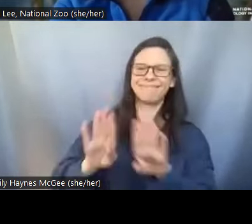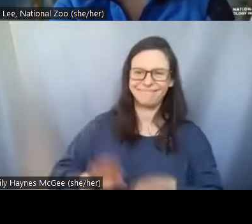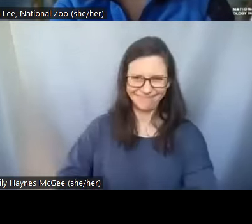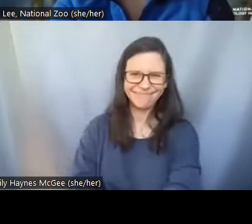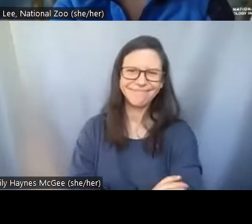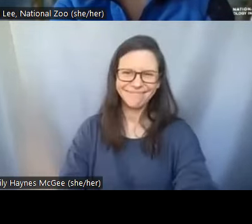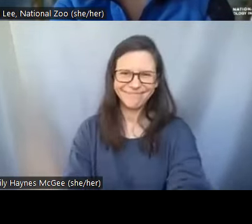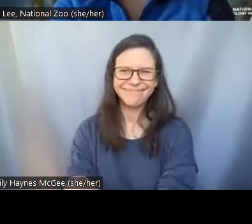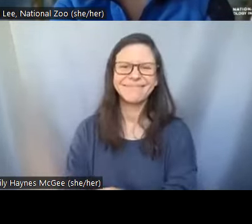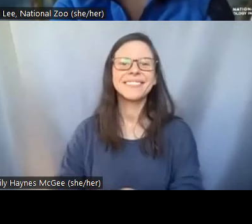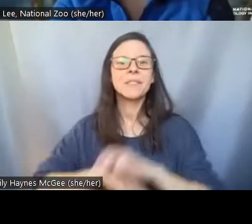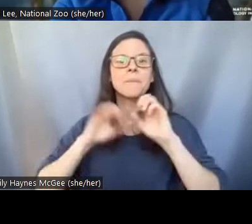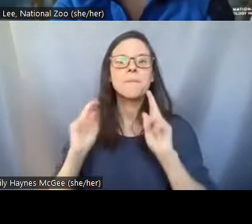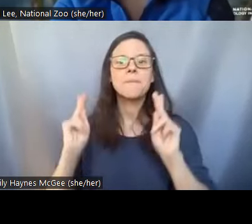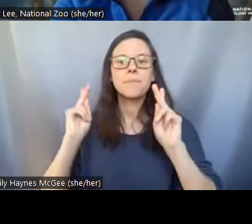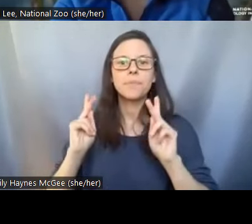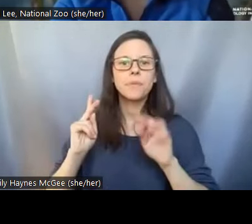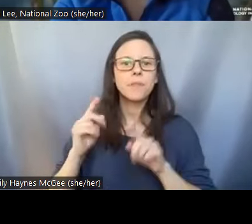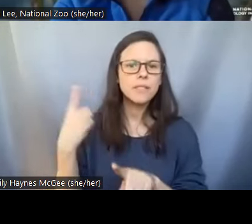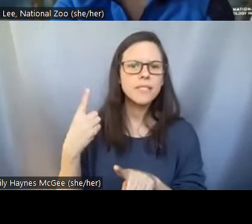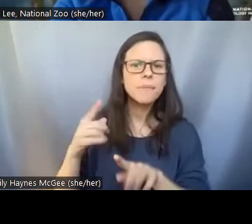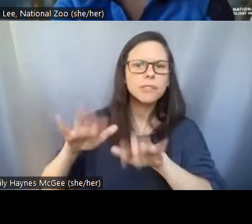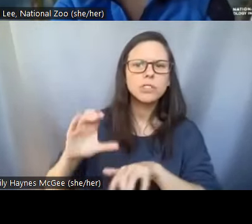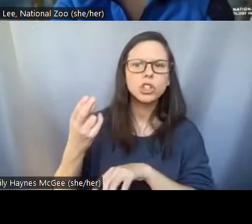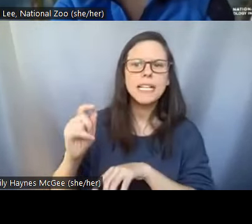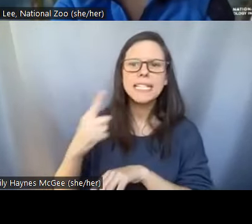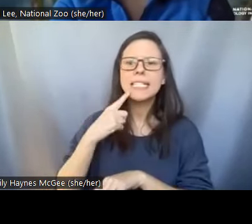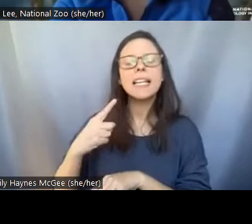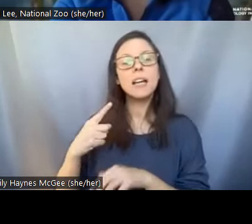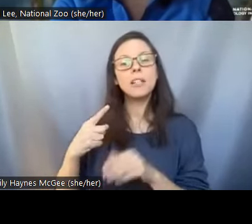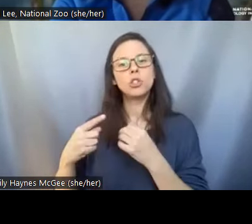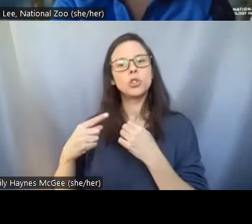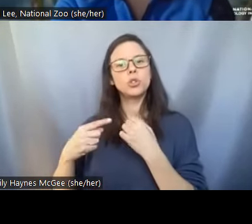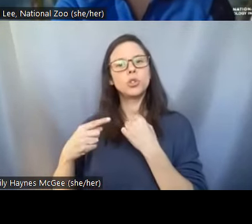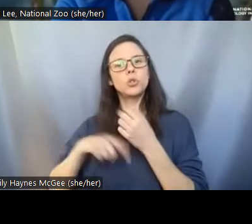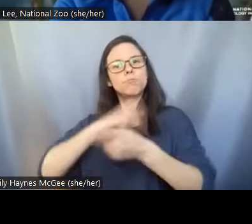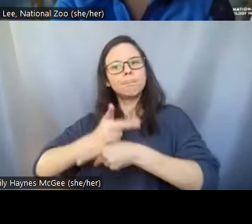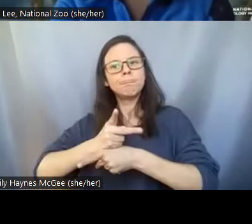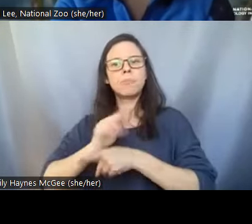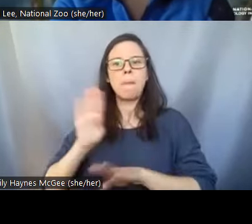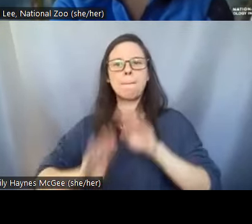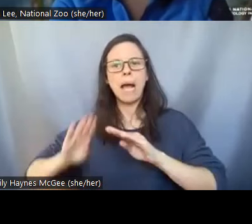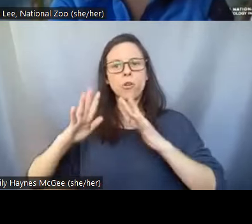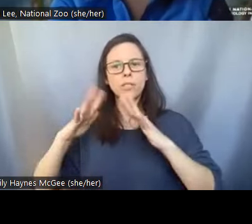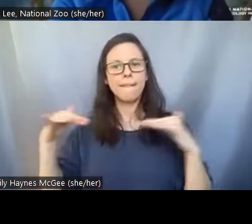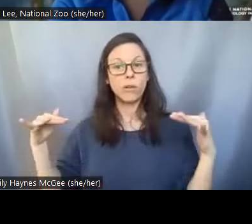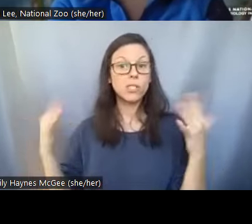Alright we had an idea in the chat as well to preserve biodiversity and it's pretty even across.